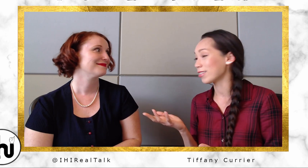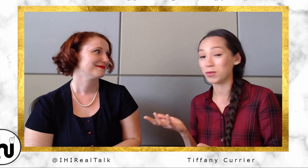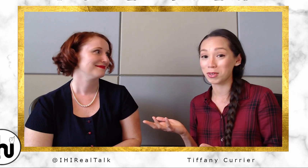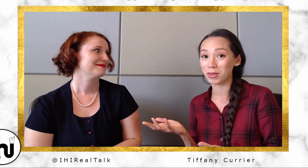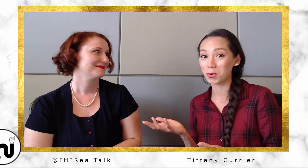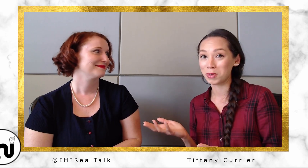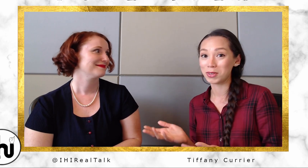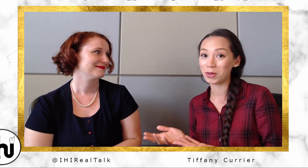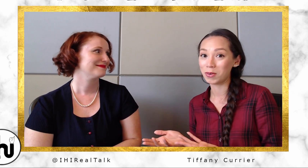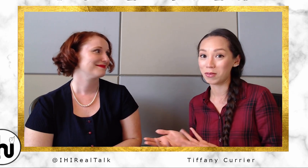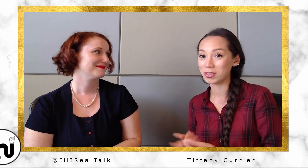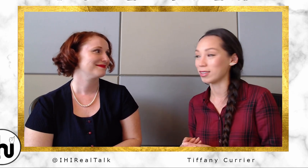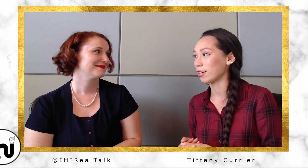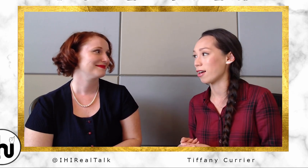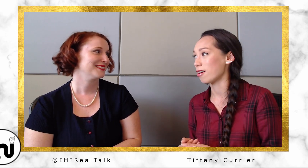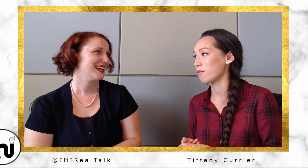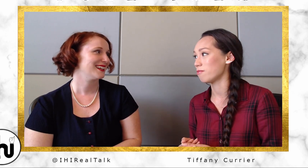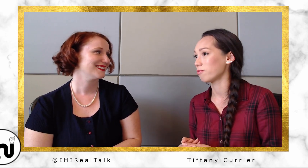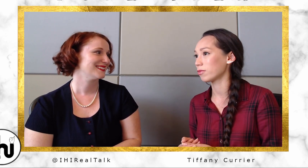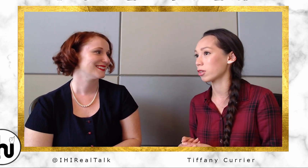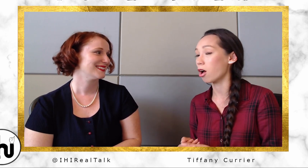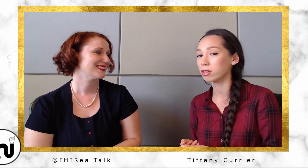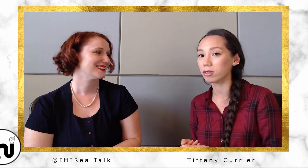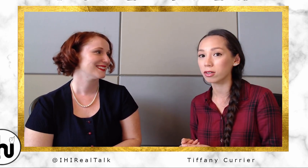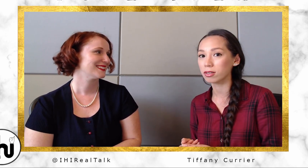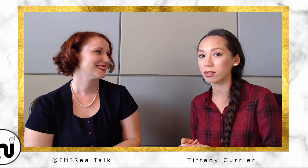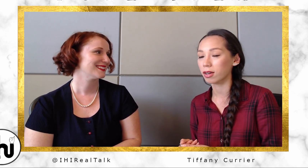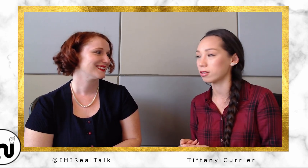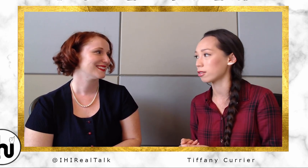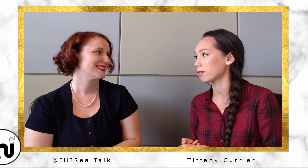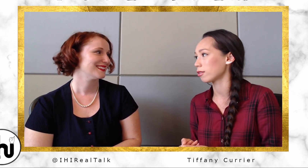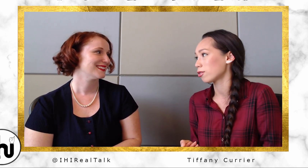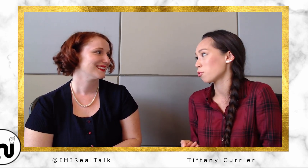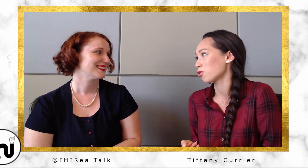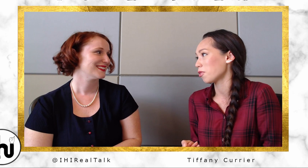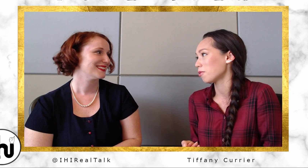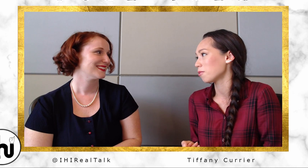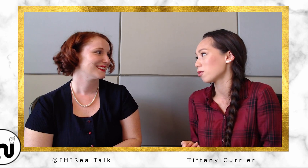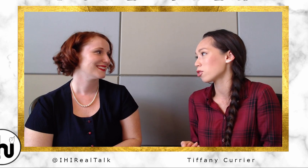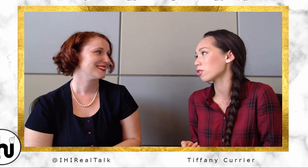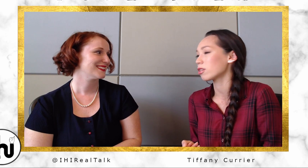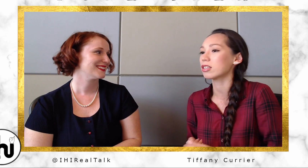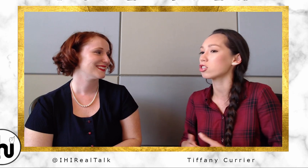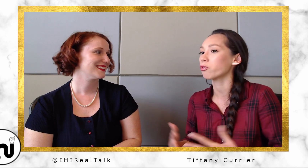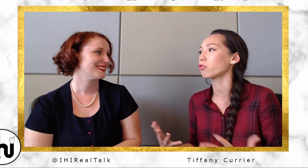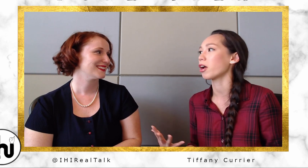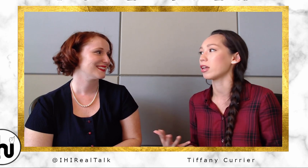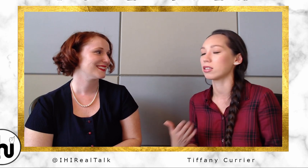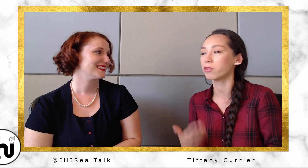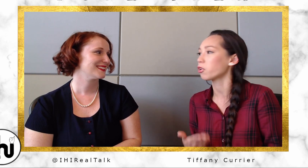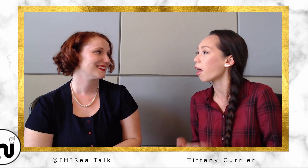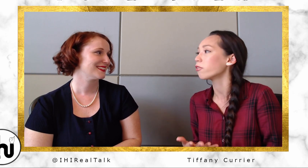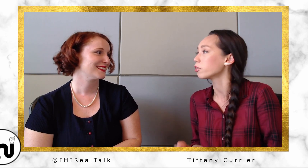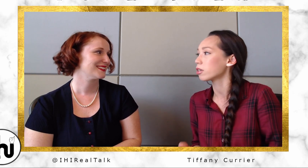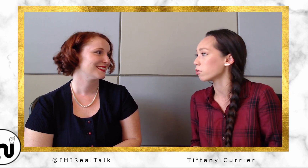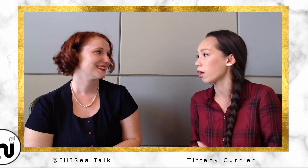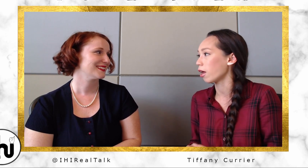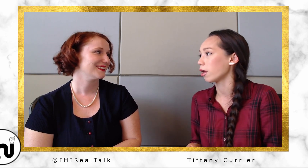really cool one too, obviously. And concerts, I just so much fun. It's just like such a variety. It's different every single day.